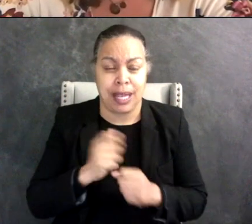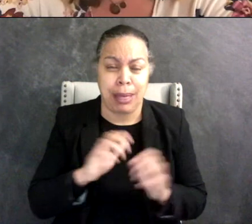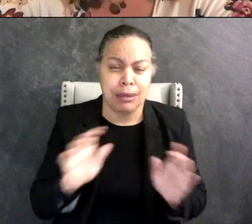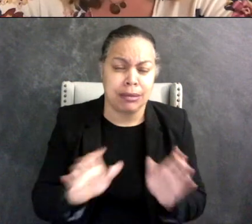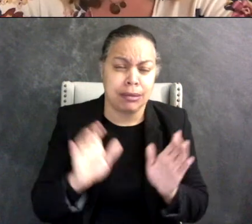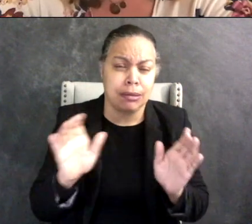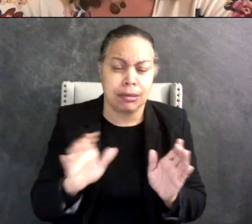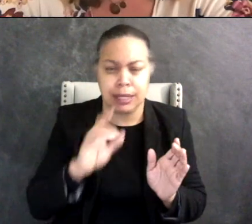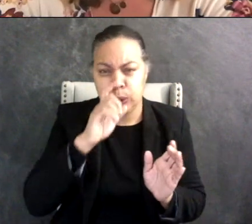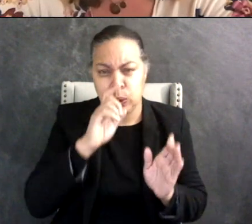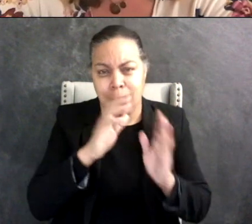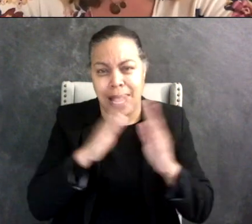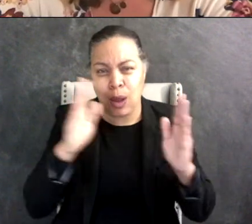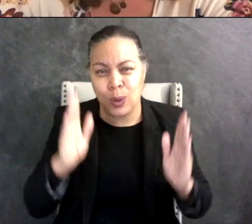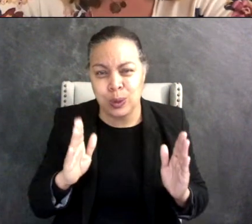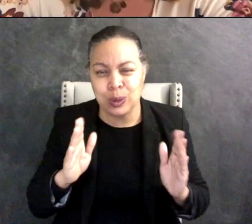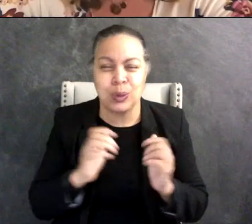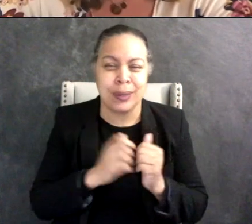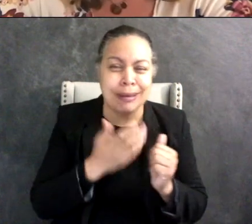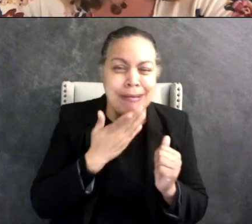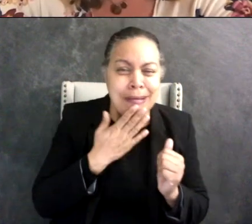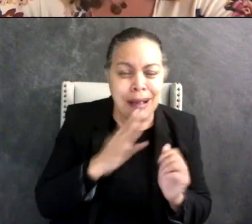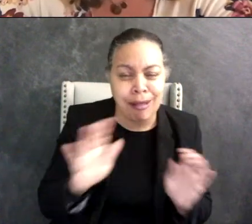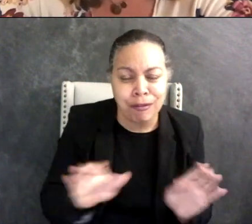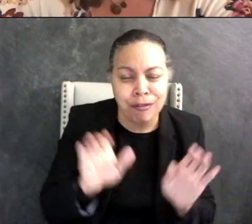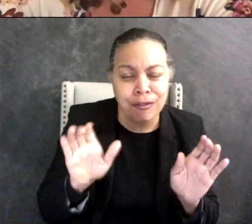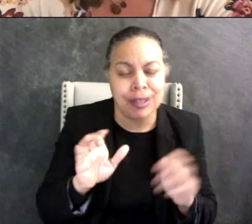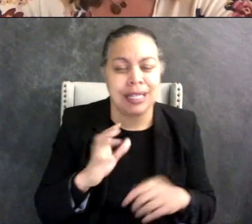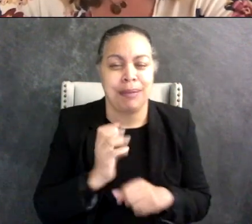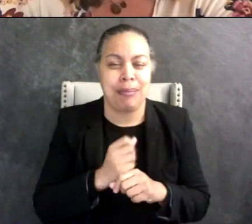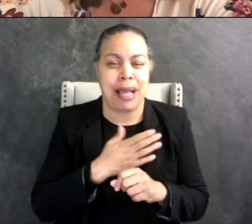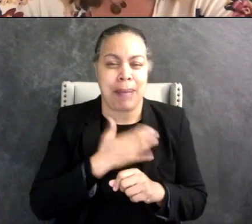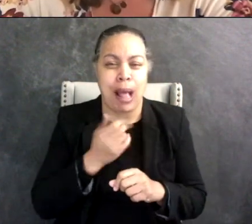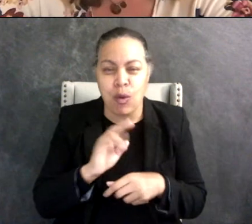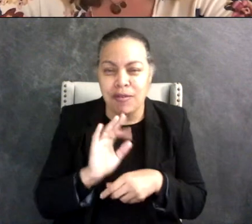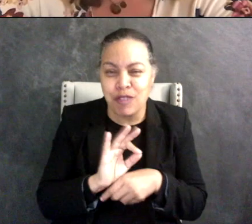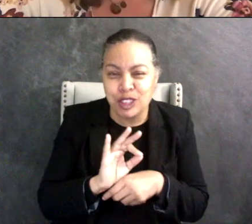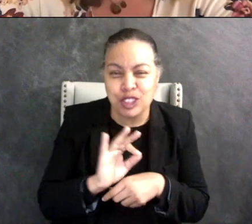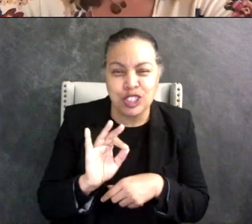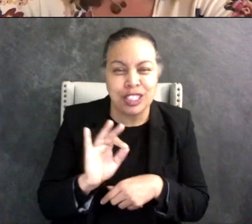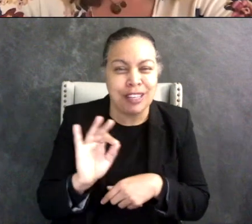they were like color coordinated and make my own doll furniture so that was like seen as creative